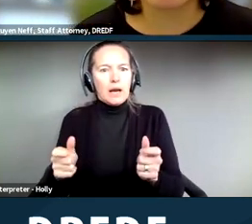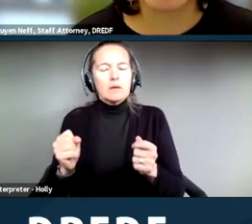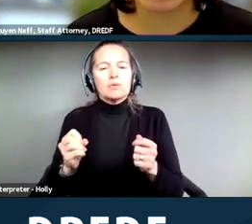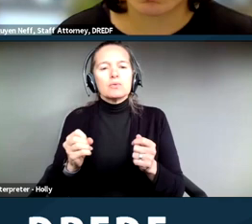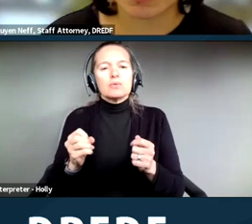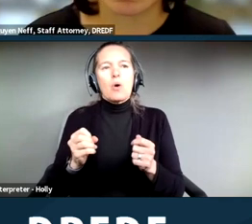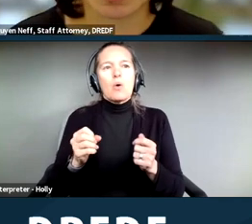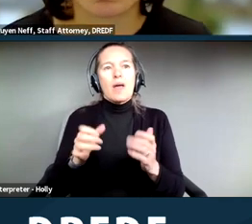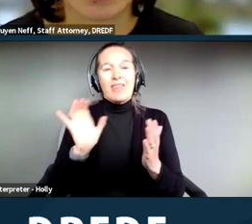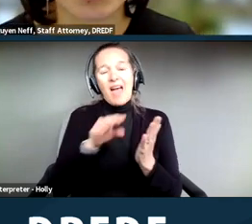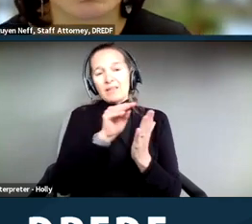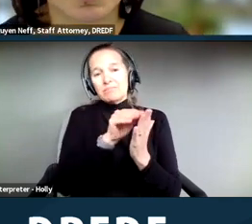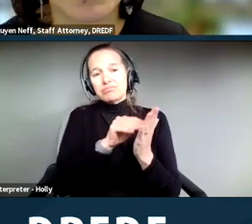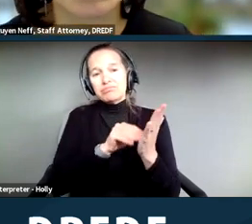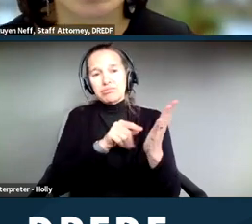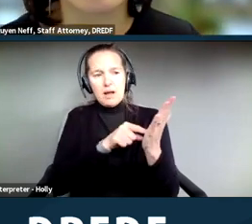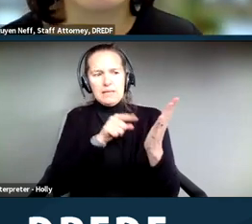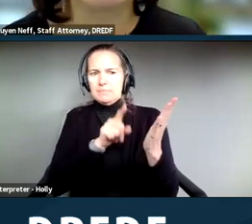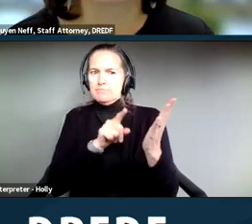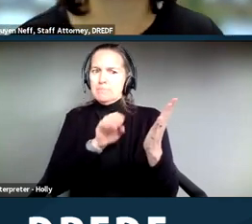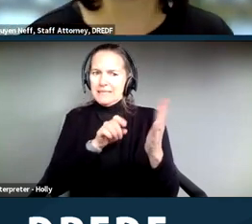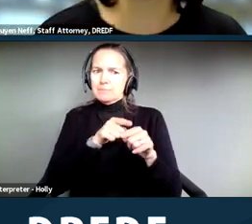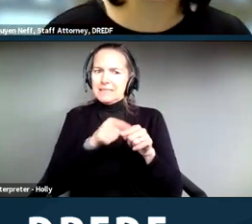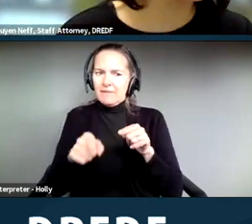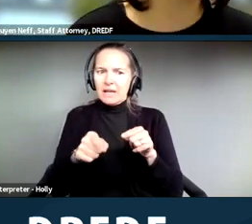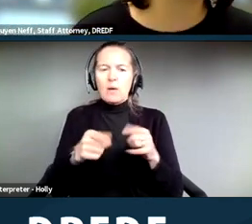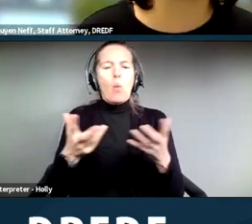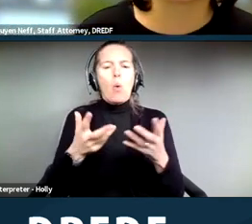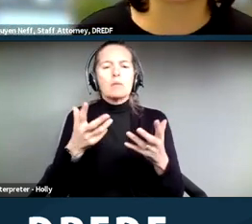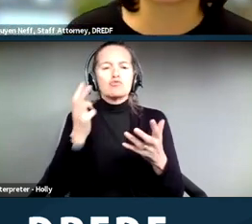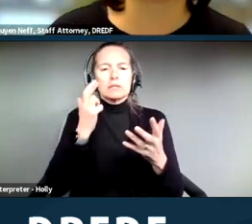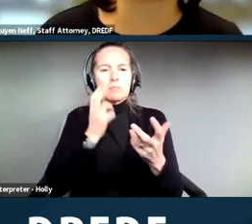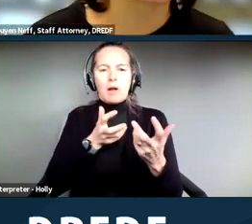about your reasonable accommodation request. So I've seen some requests that just say I